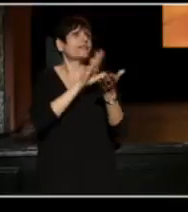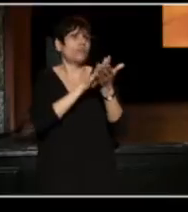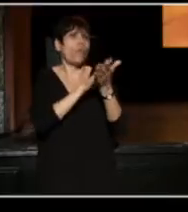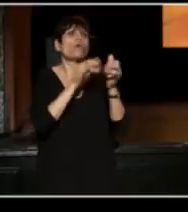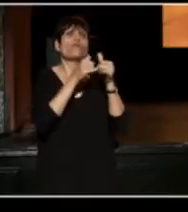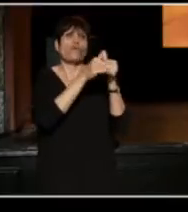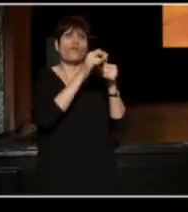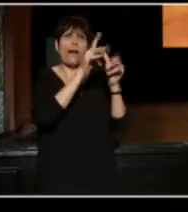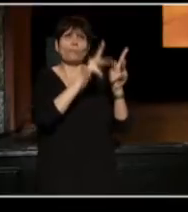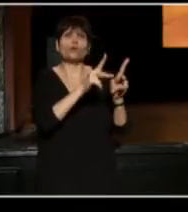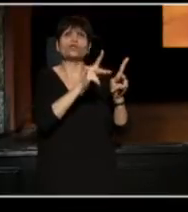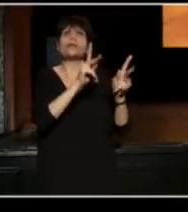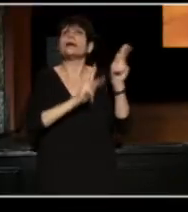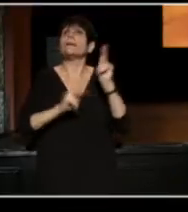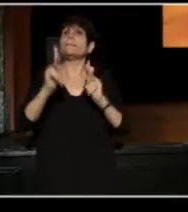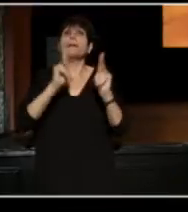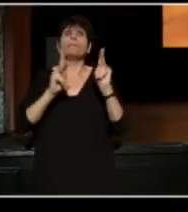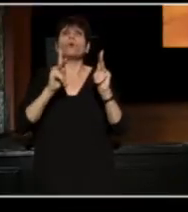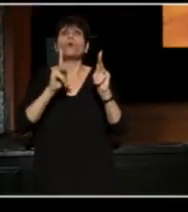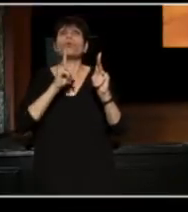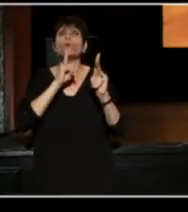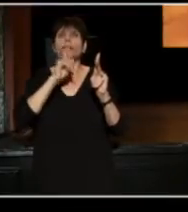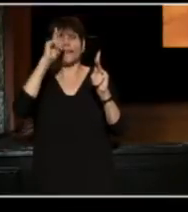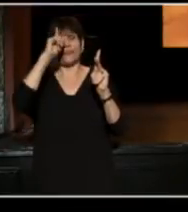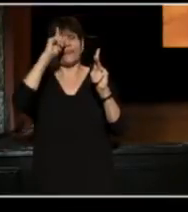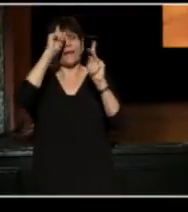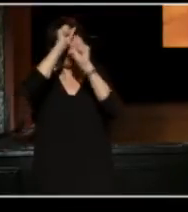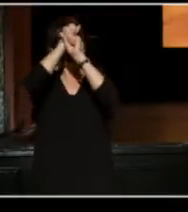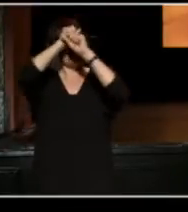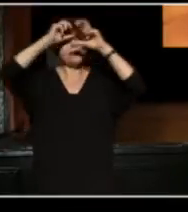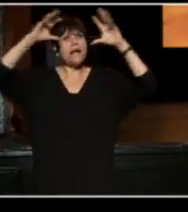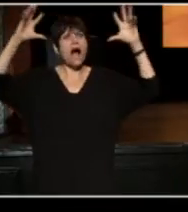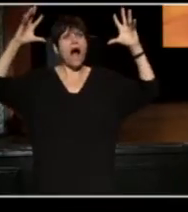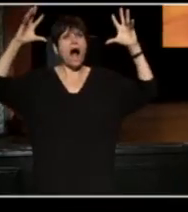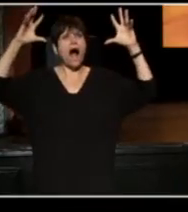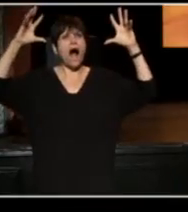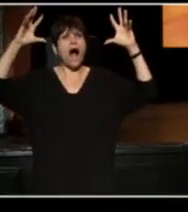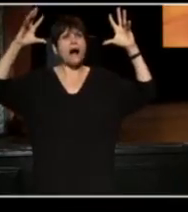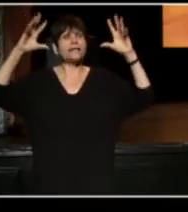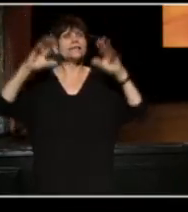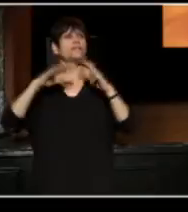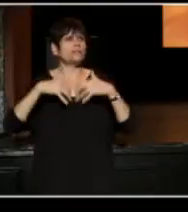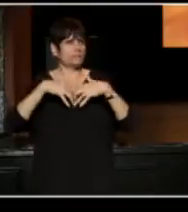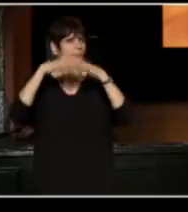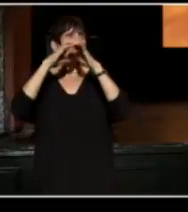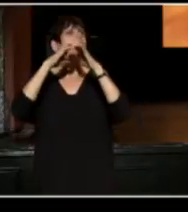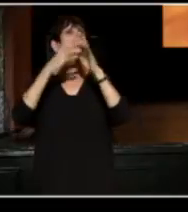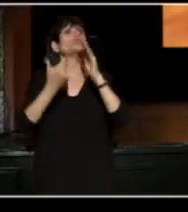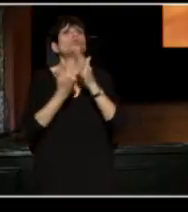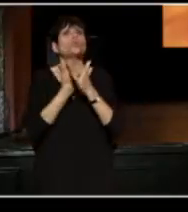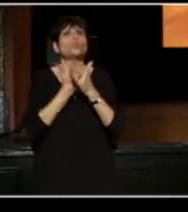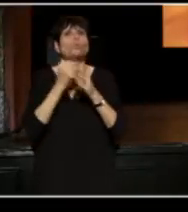Individuals who think regularly and beyond the envelope to implement practices; and new models, advocacy efforts